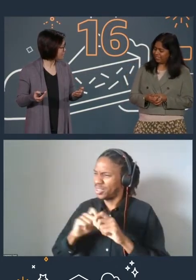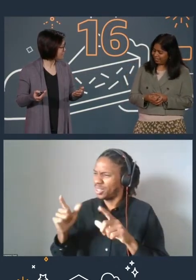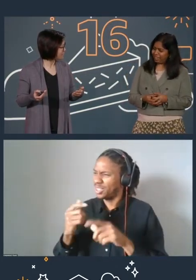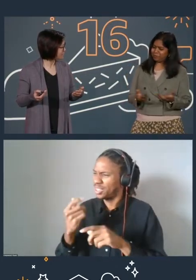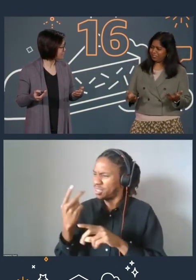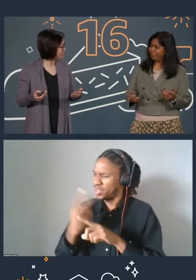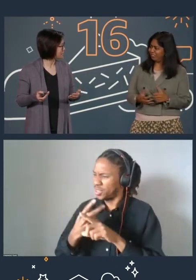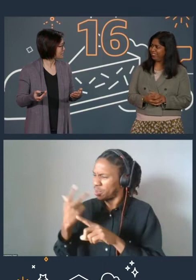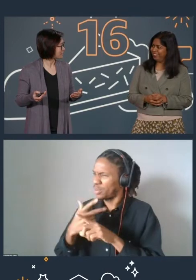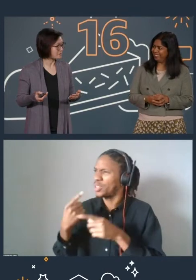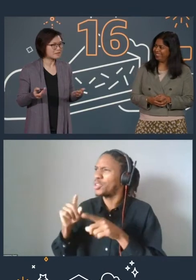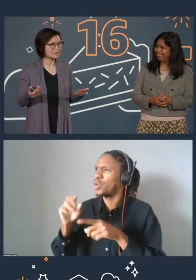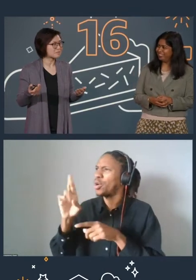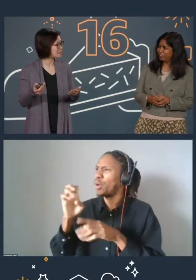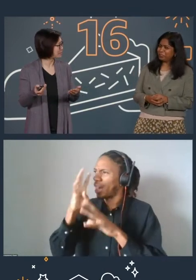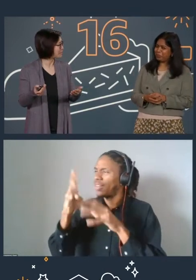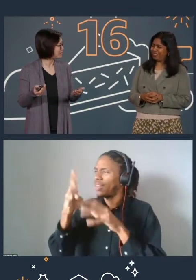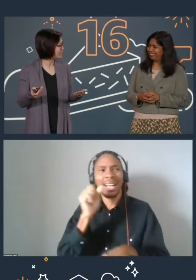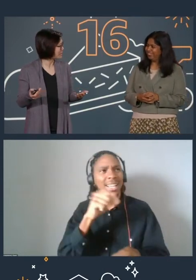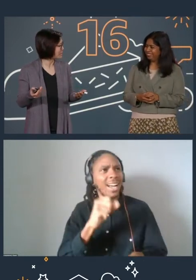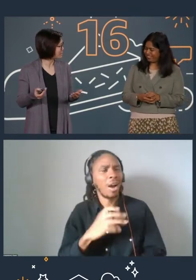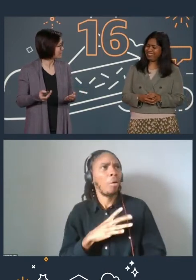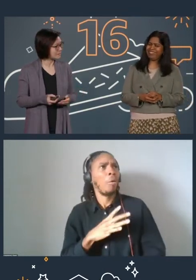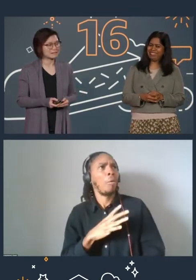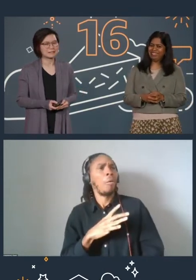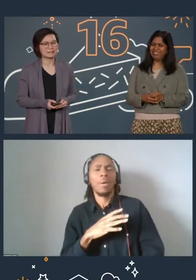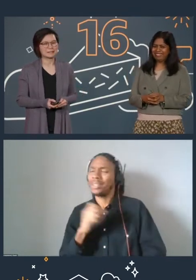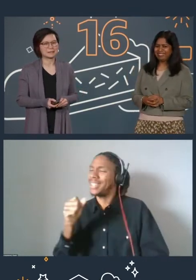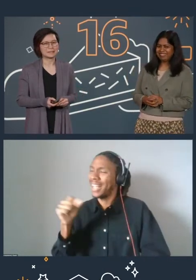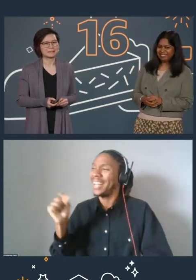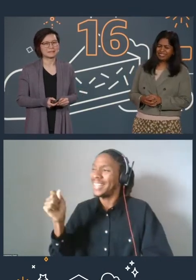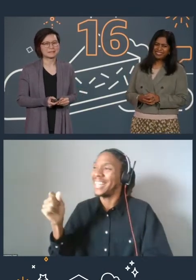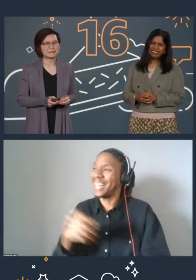Yeah, absolutely. Oh, that's pretty cool to find out. Yeah. Awesome.